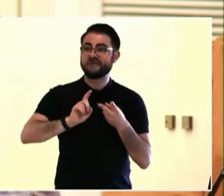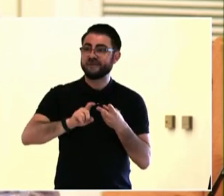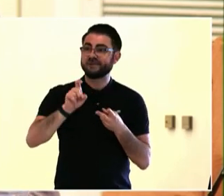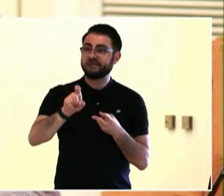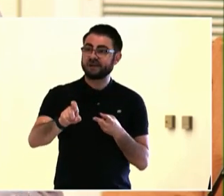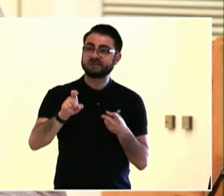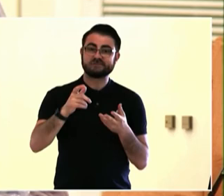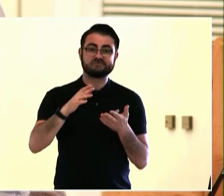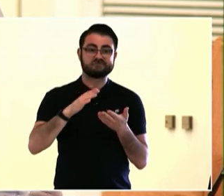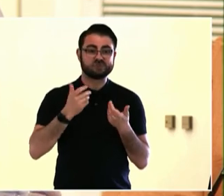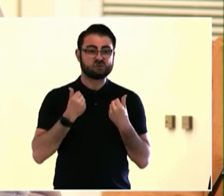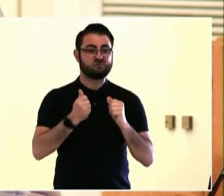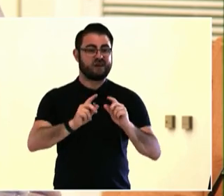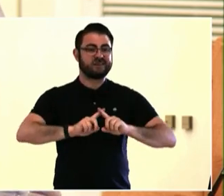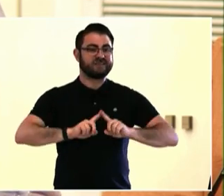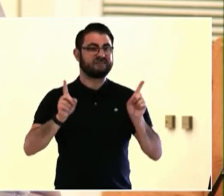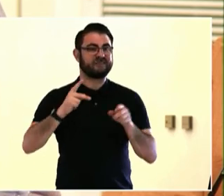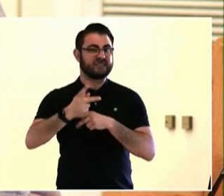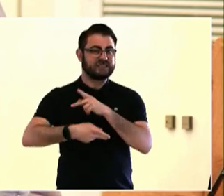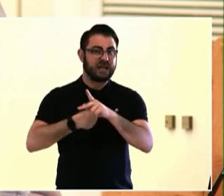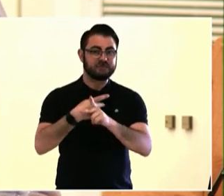radically welcoming to allow